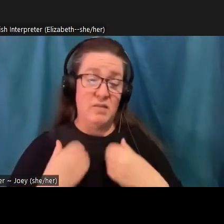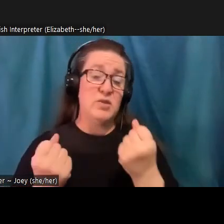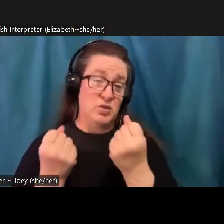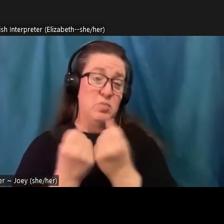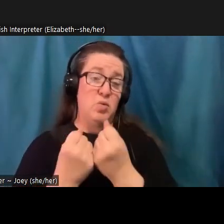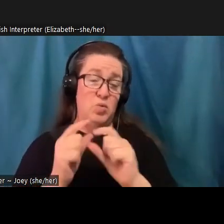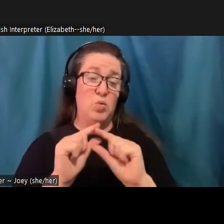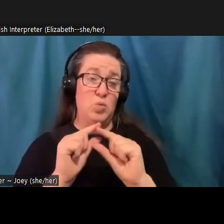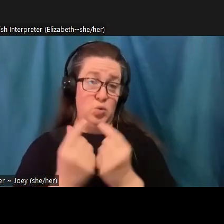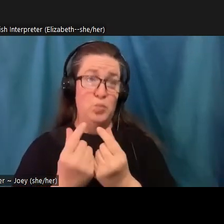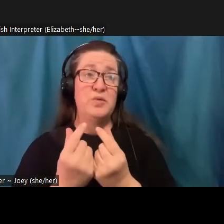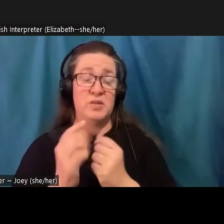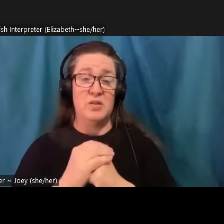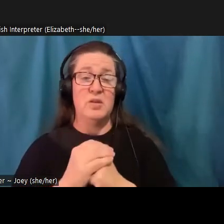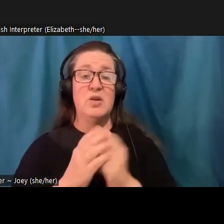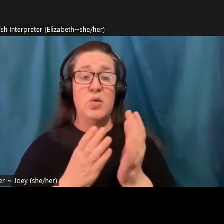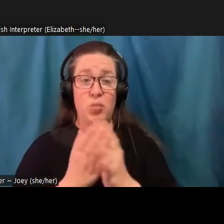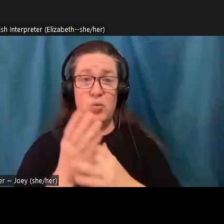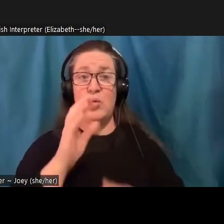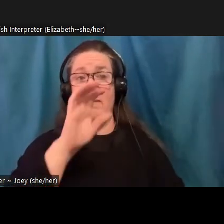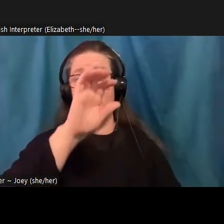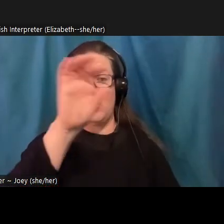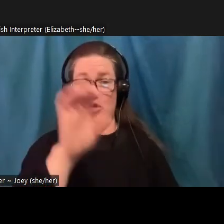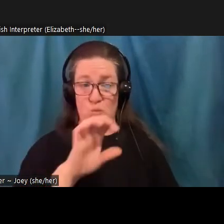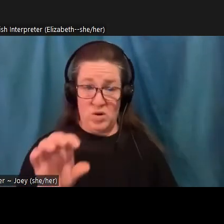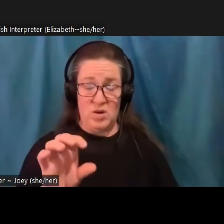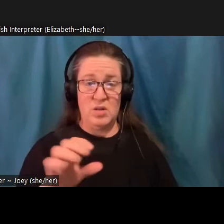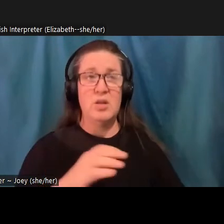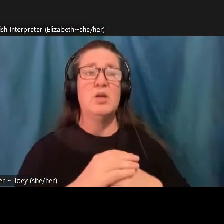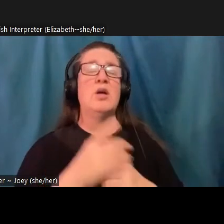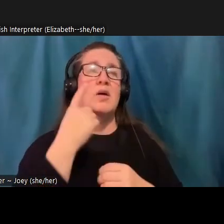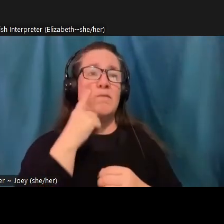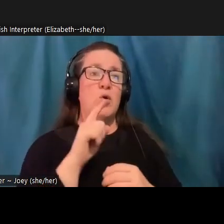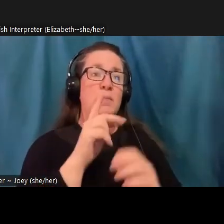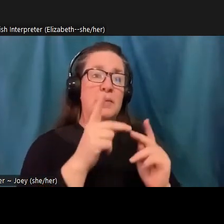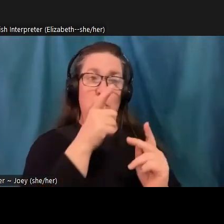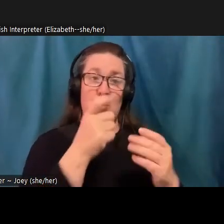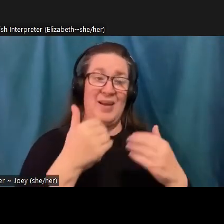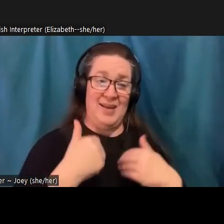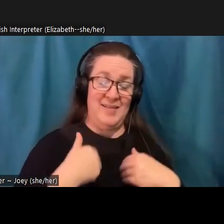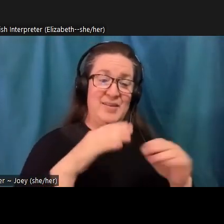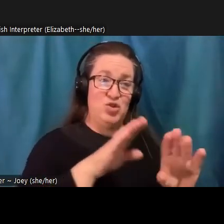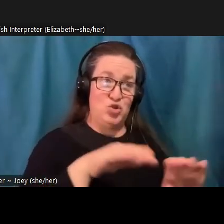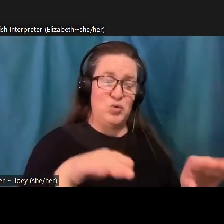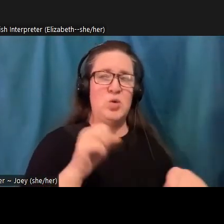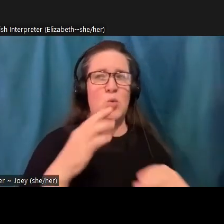meet virtually they're both for people who have children, and who are considering having children but wrestling with